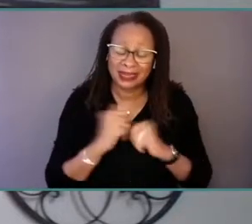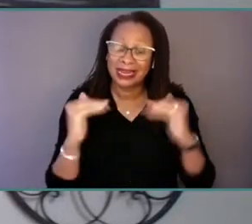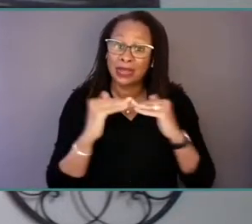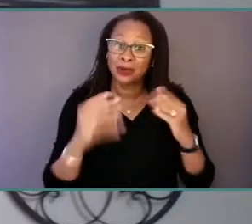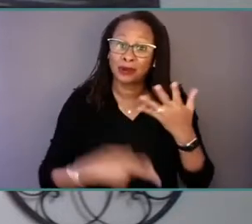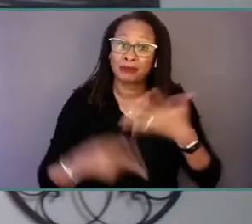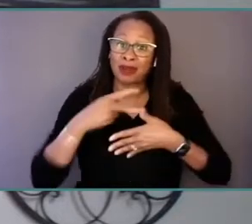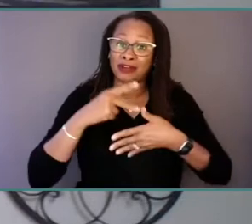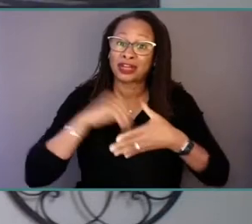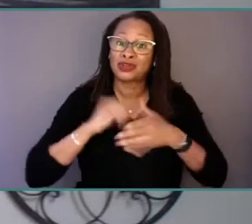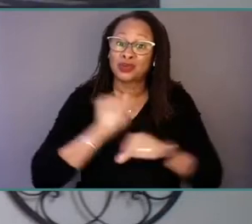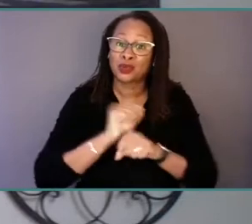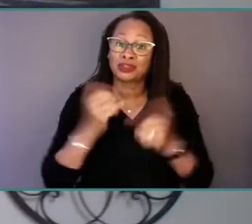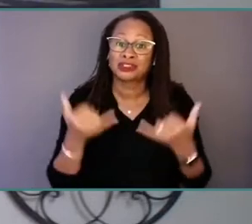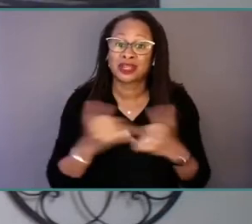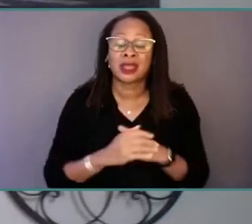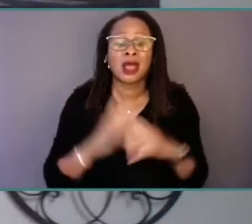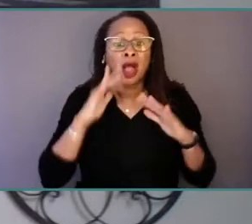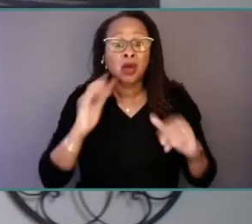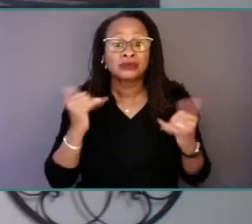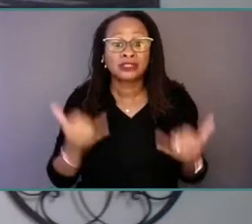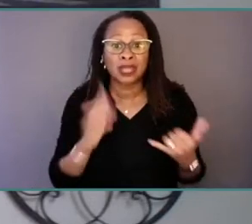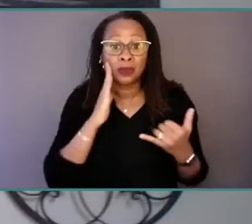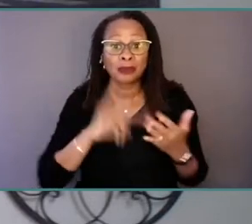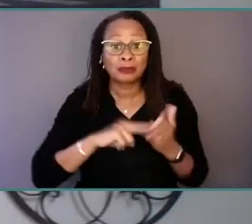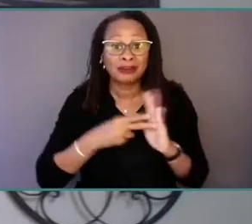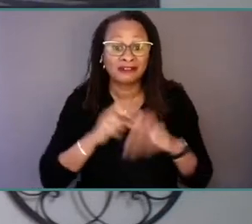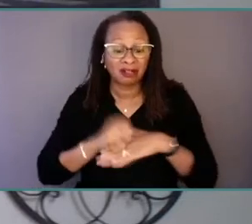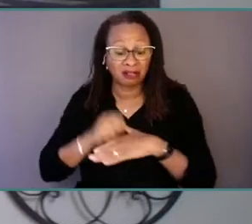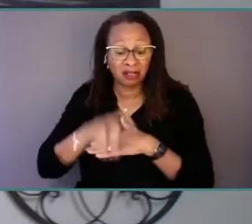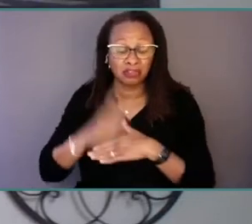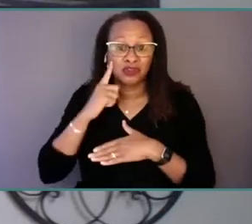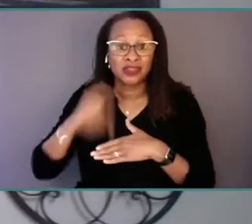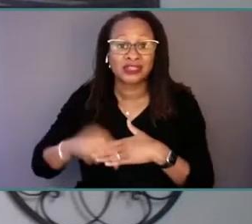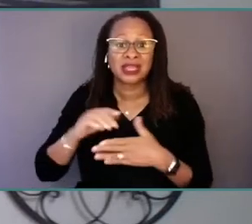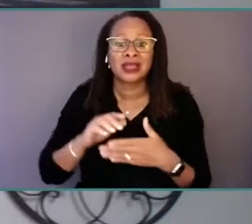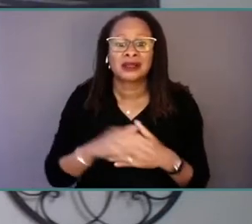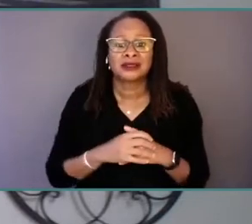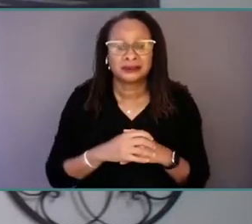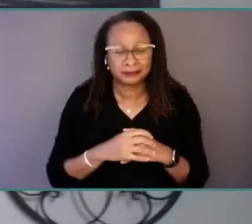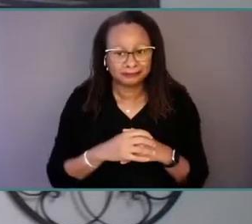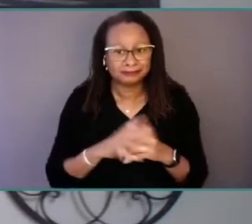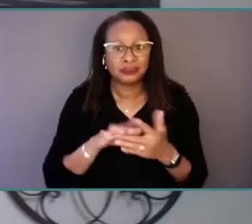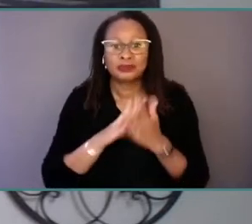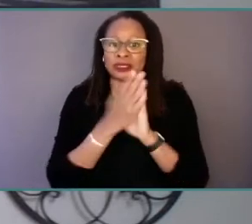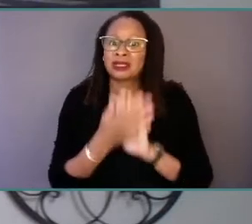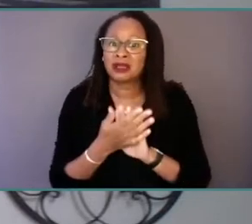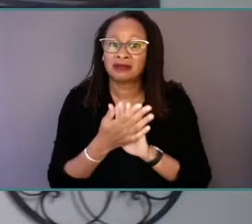I hope today is a meaningful launching pad for this to become a collective of all of our important voices